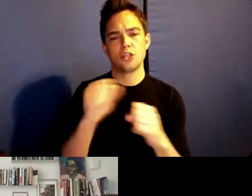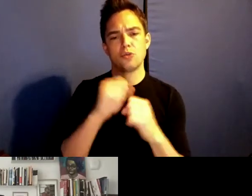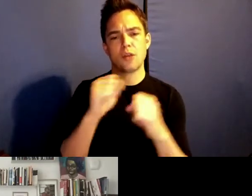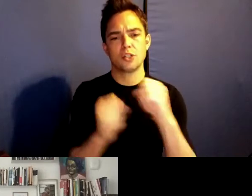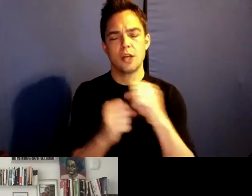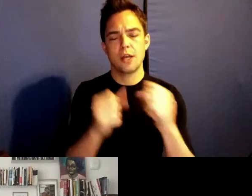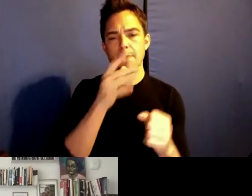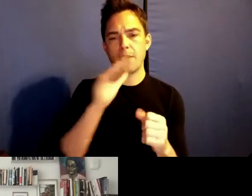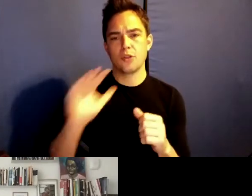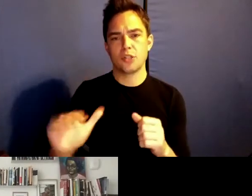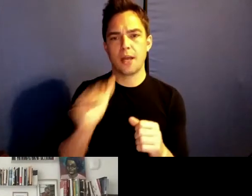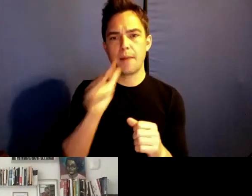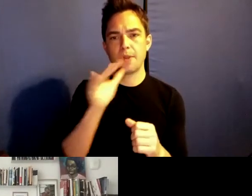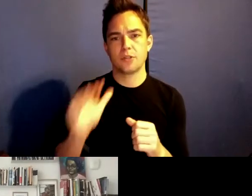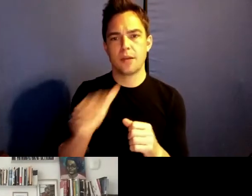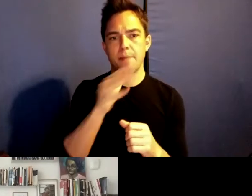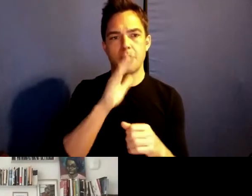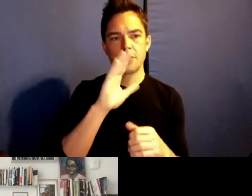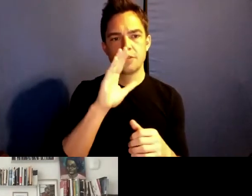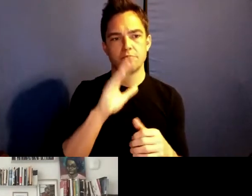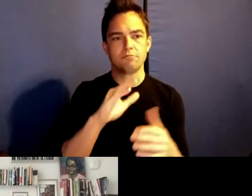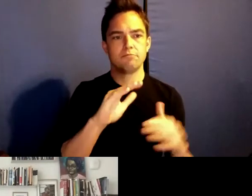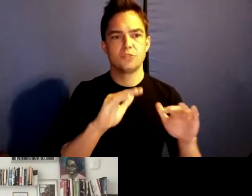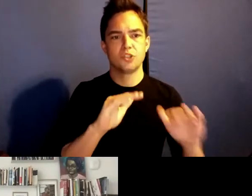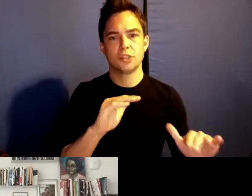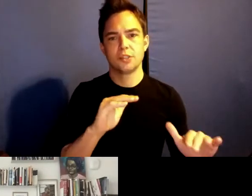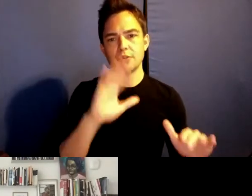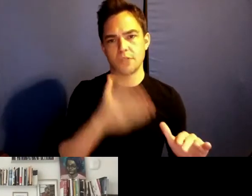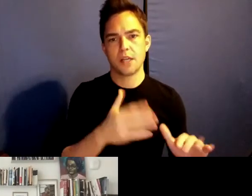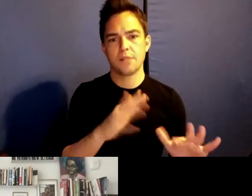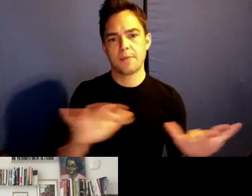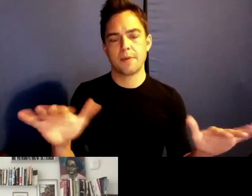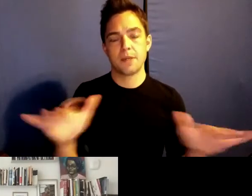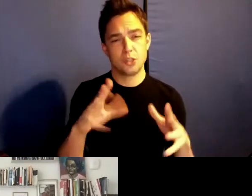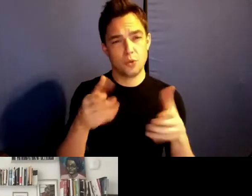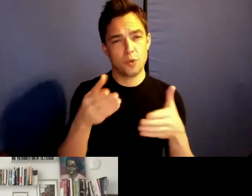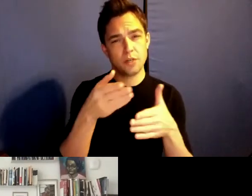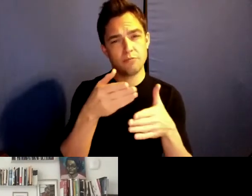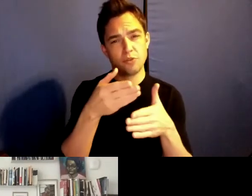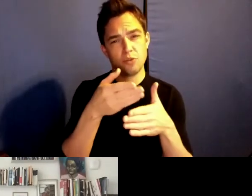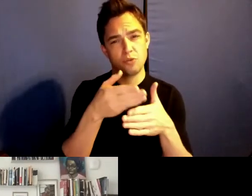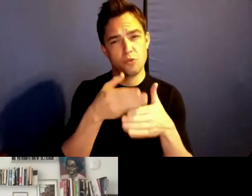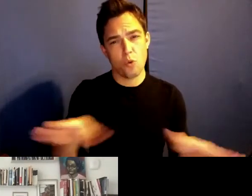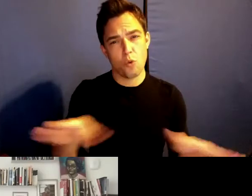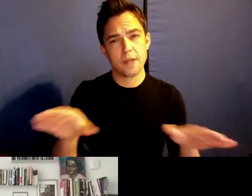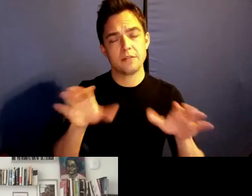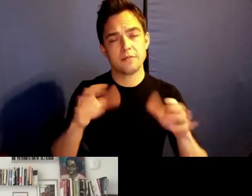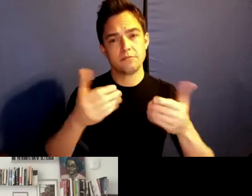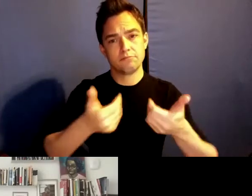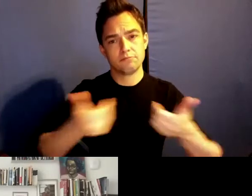do you want to kind of crack that open a little bit? It feels like an important pathway for us to begin.